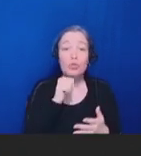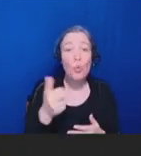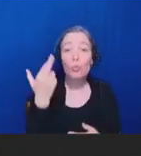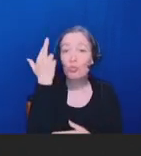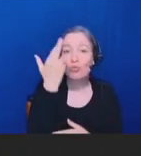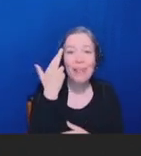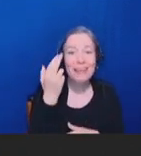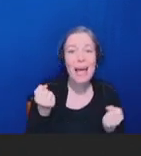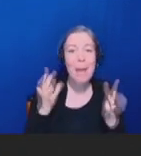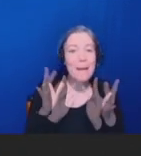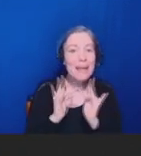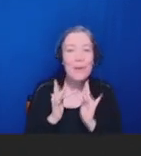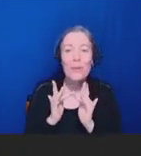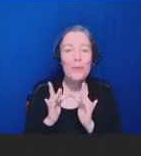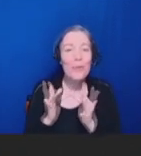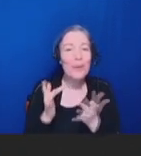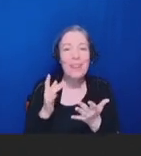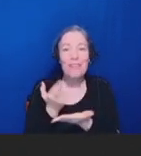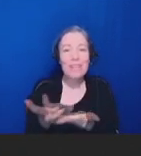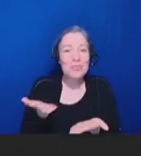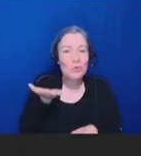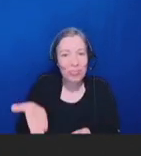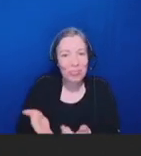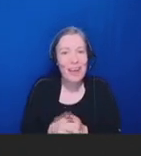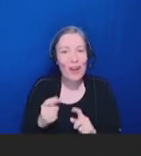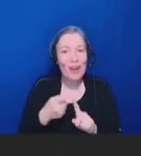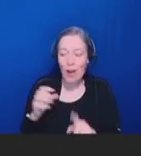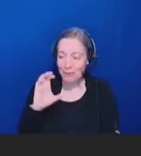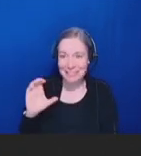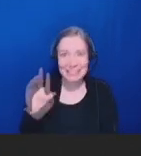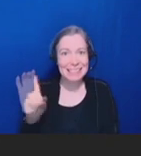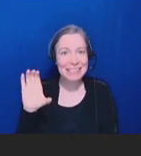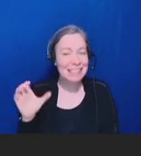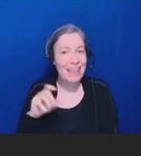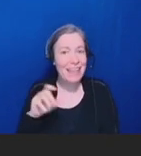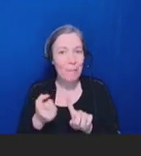from the CDC and others with regards to some of these vaccine information pieces.